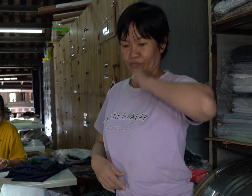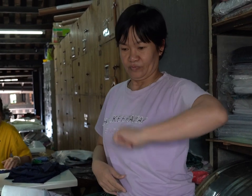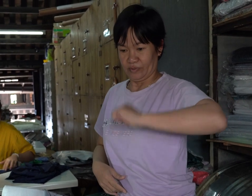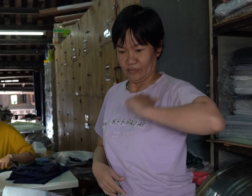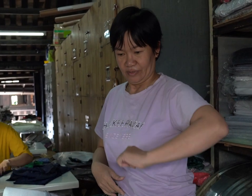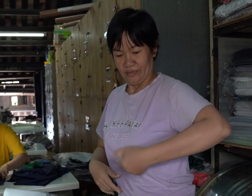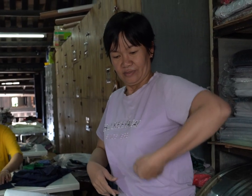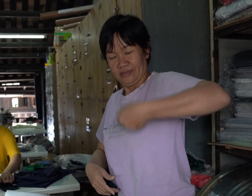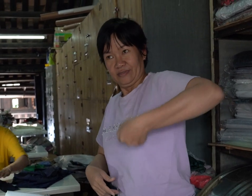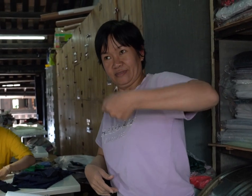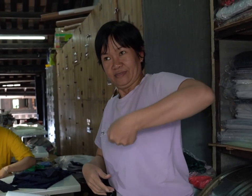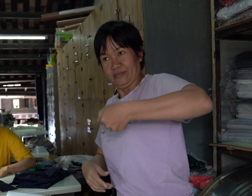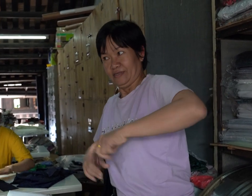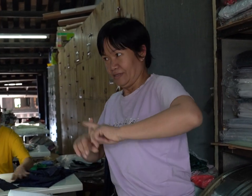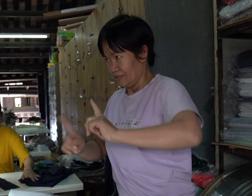purse